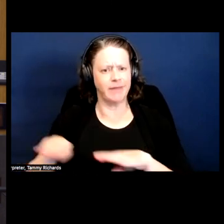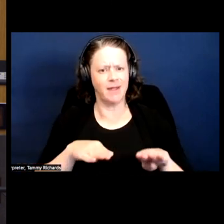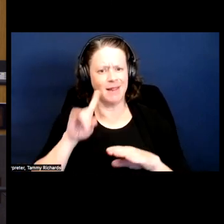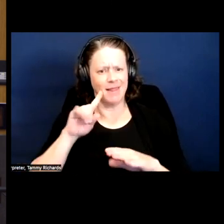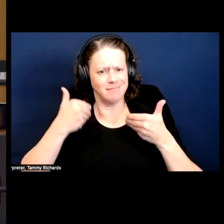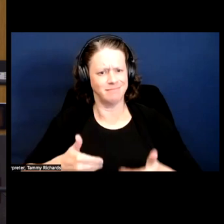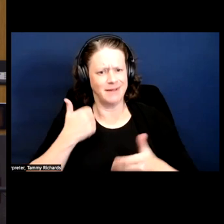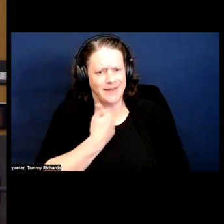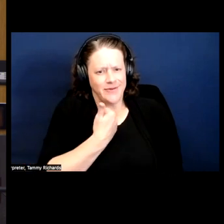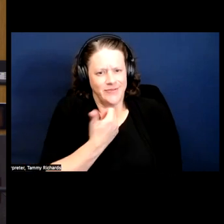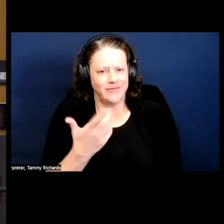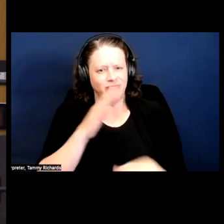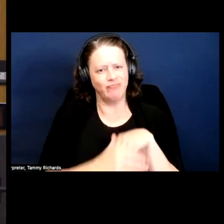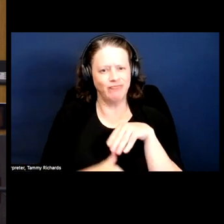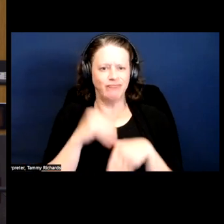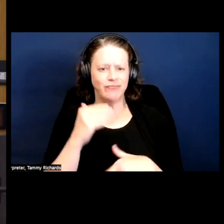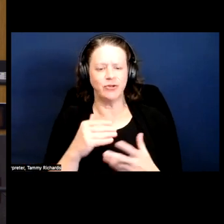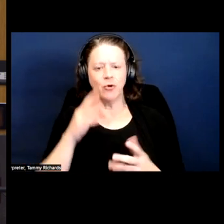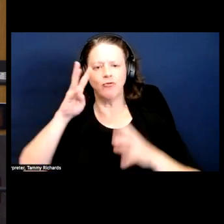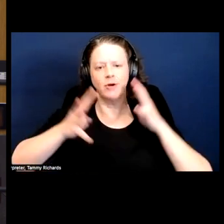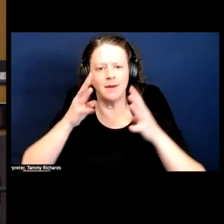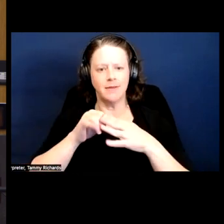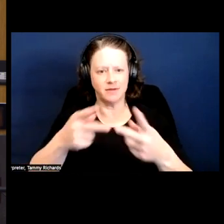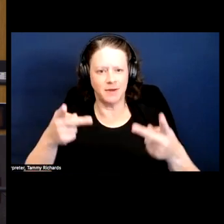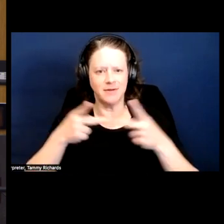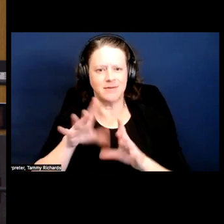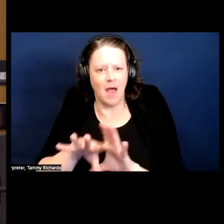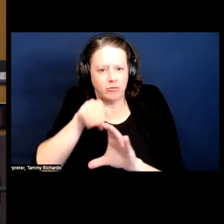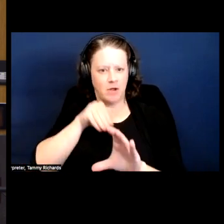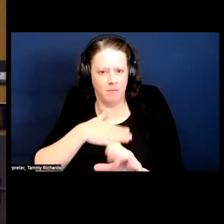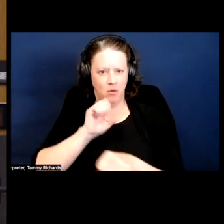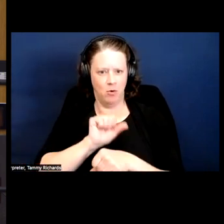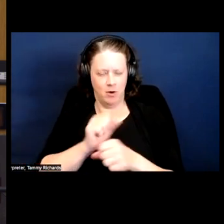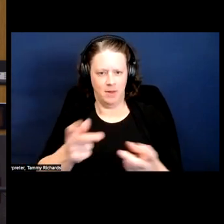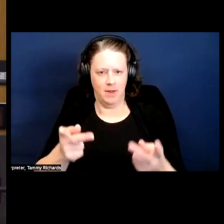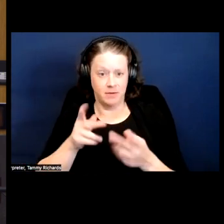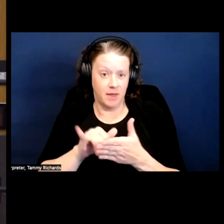And so creating those spaces outside of whatever that work space is that might be harmful and